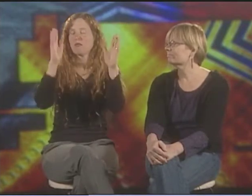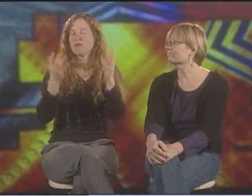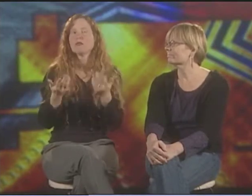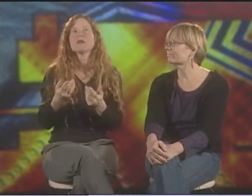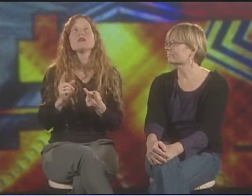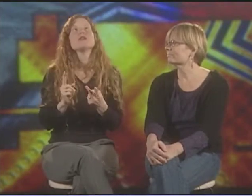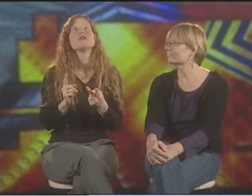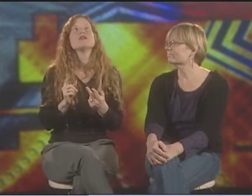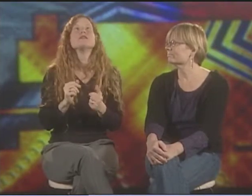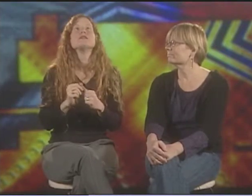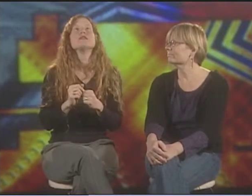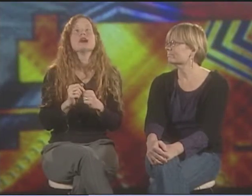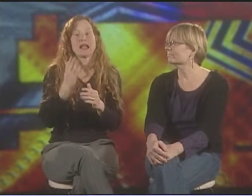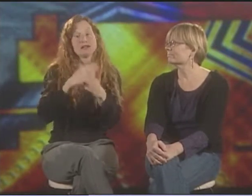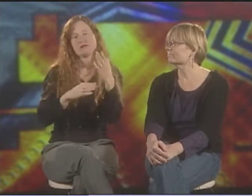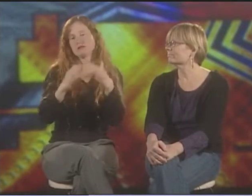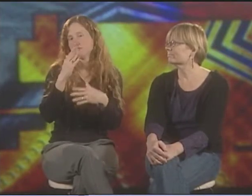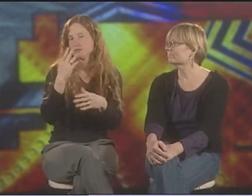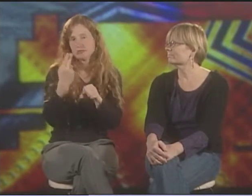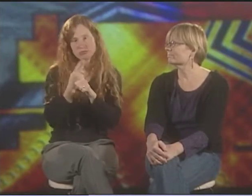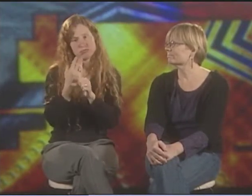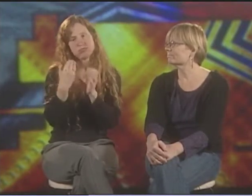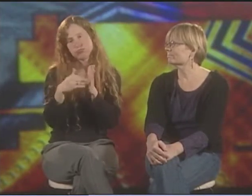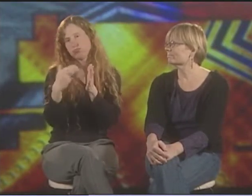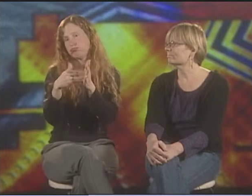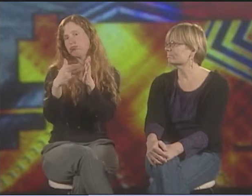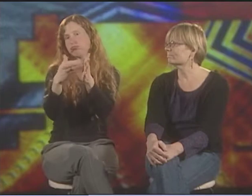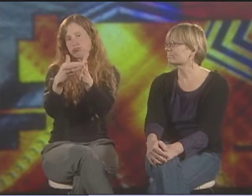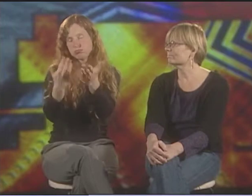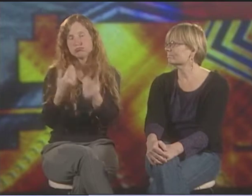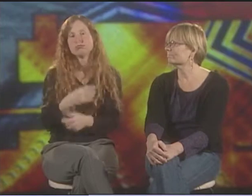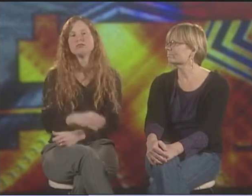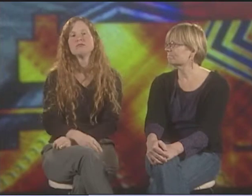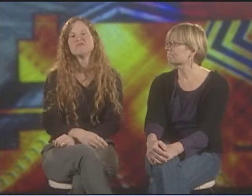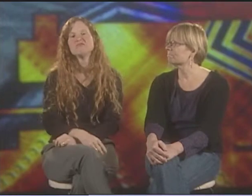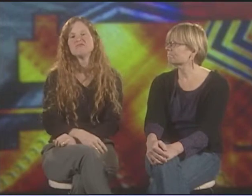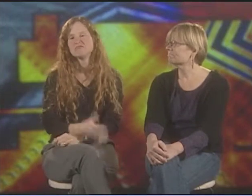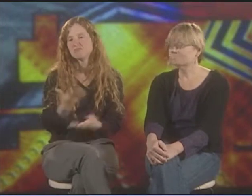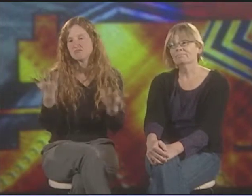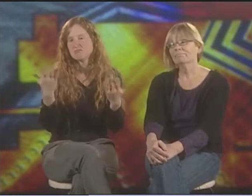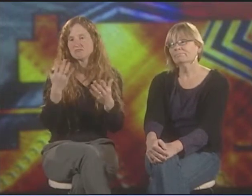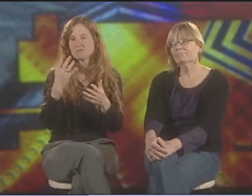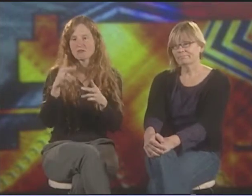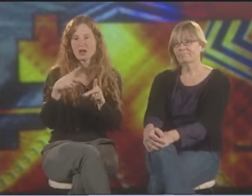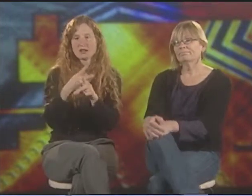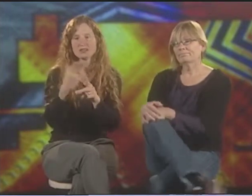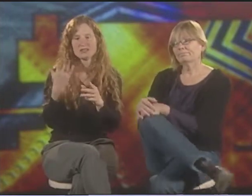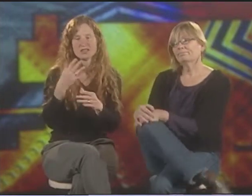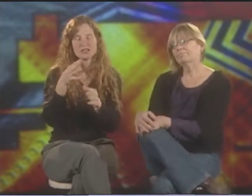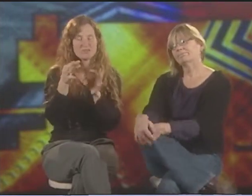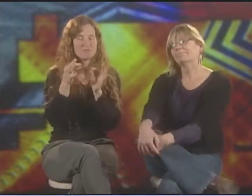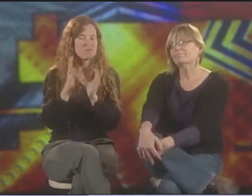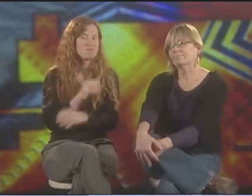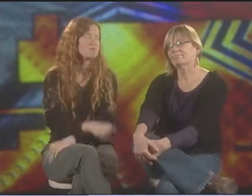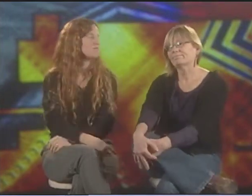AND NOT THE REST OF US. HANDS, OF COURSE, ARE USED QUITE OFTEN. SO IT'S THAT KIND OF THING.